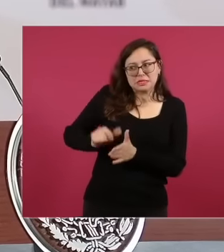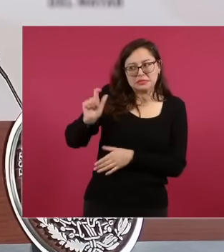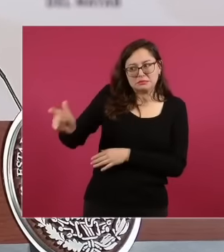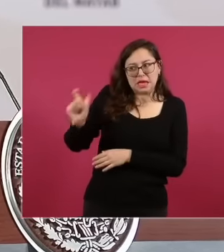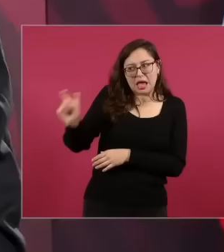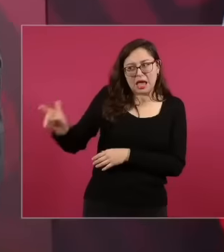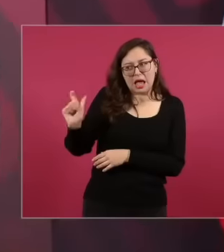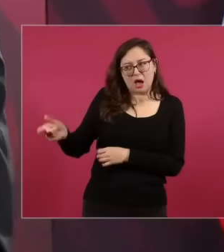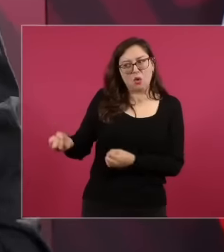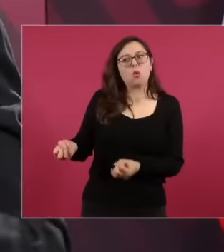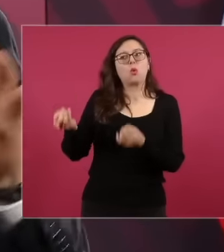I have to